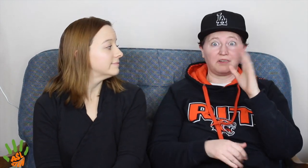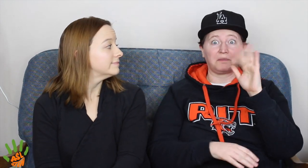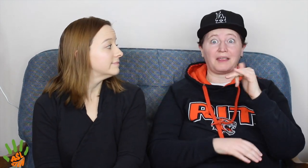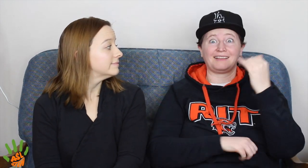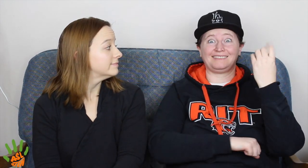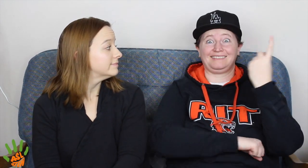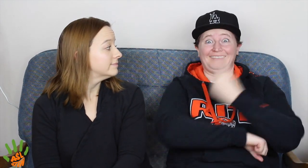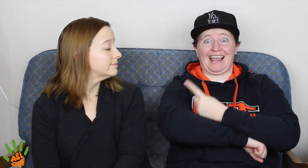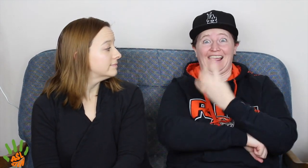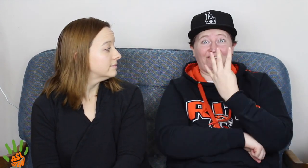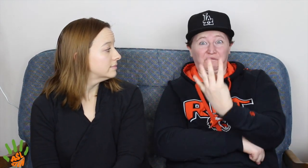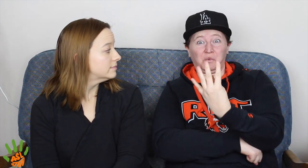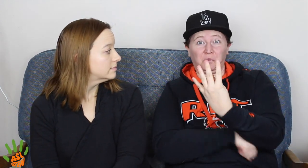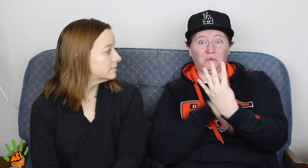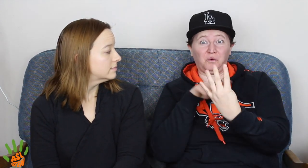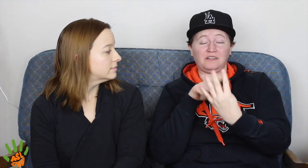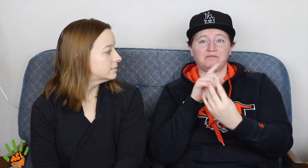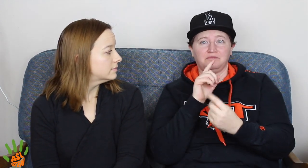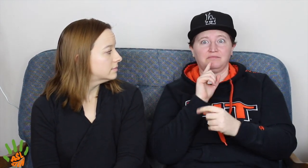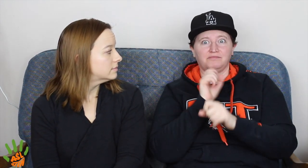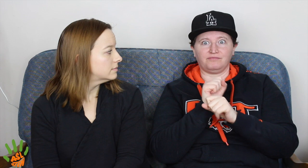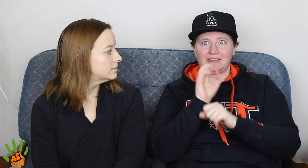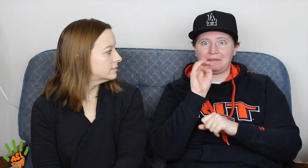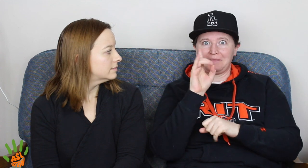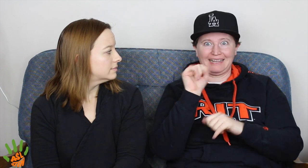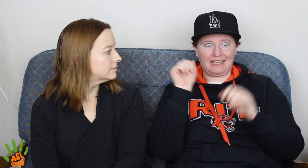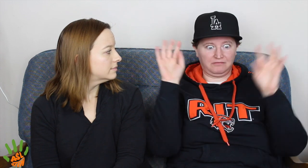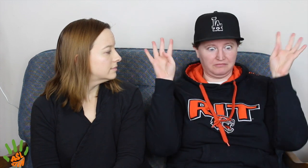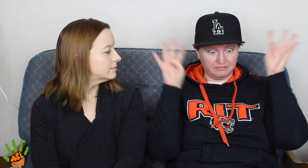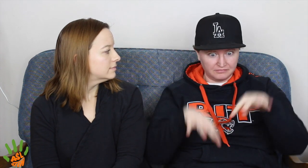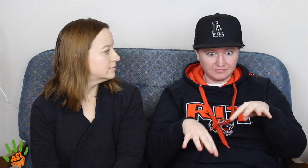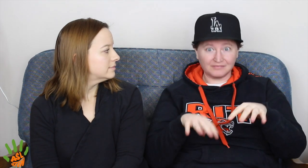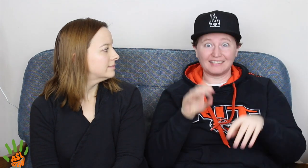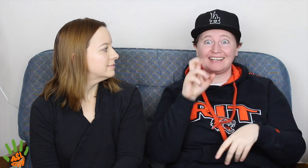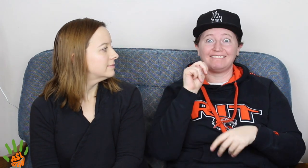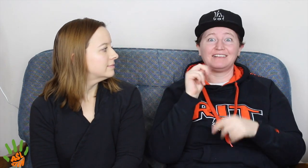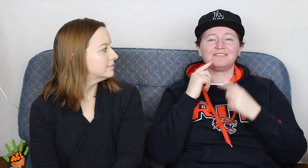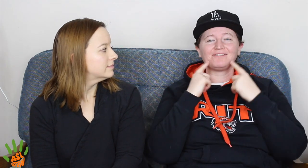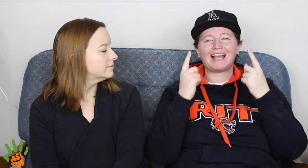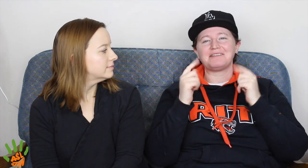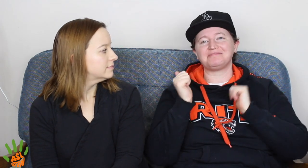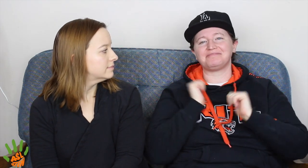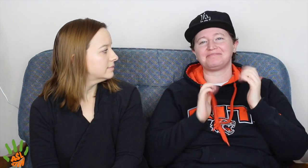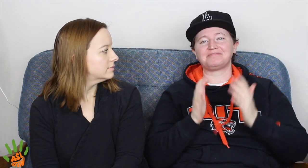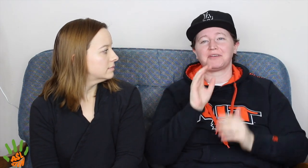[JE] Now, the protest by day 4 had become such a media frenzy